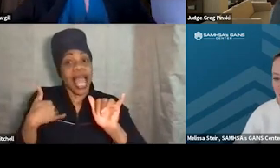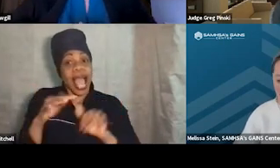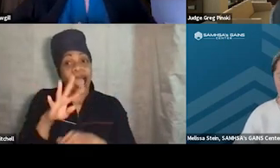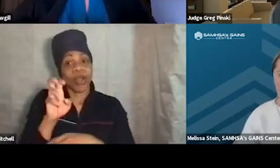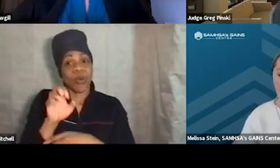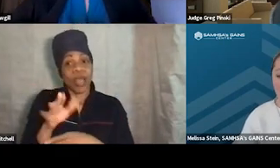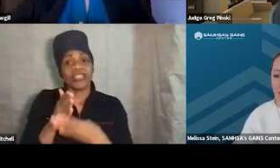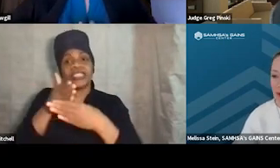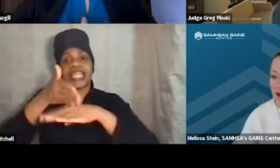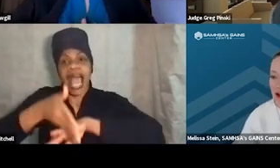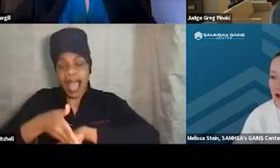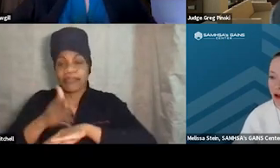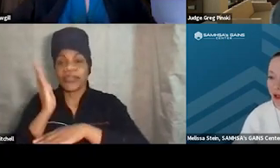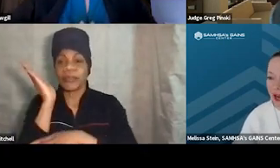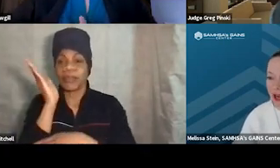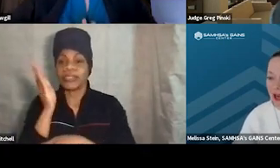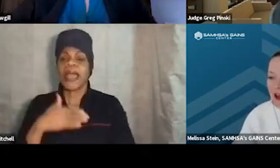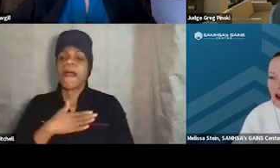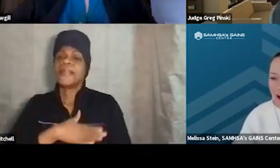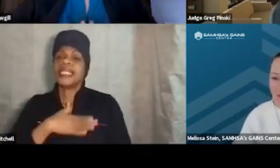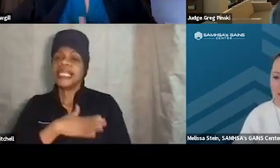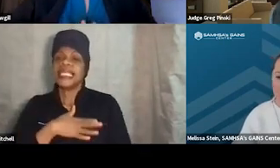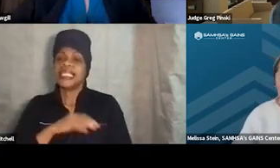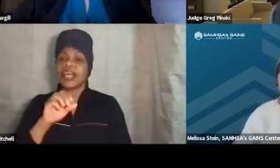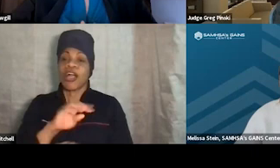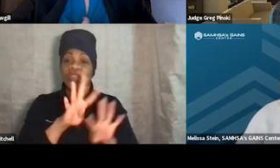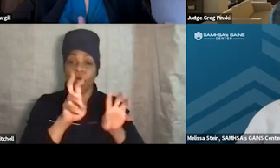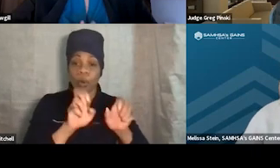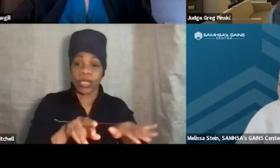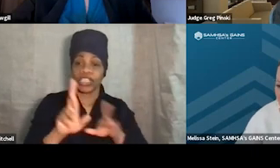then please drop them into the Q&A. Let's see.